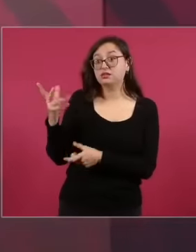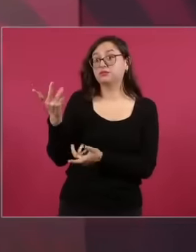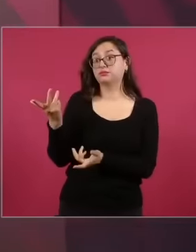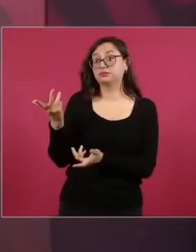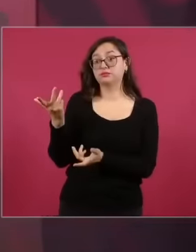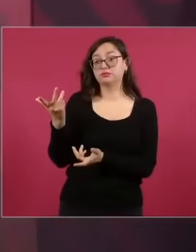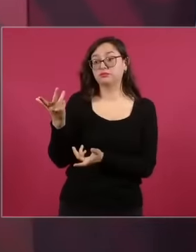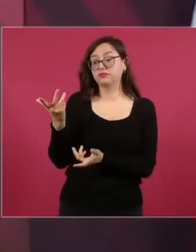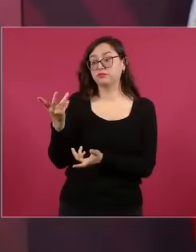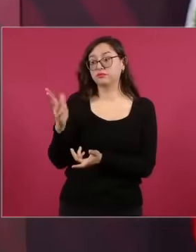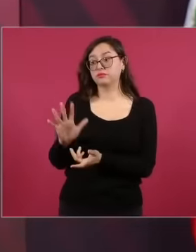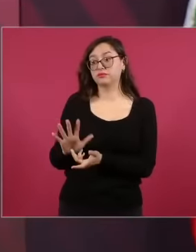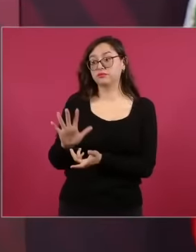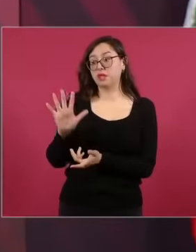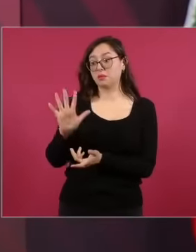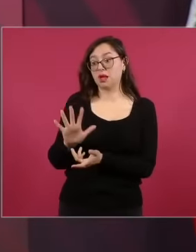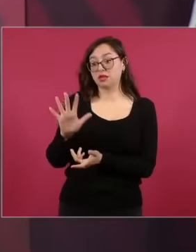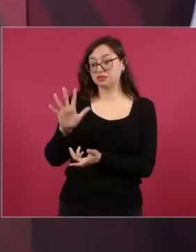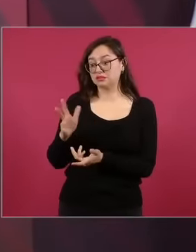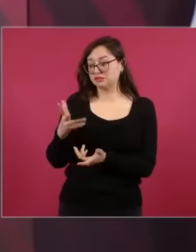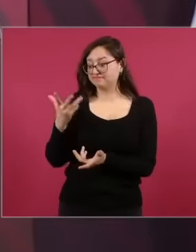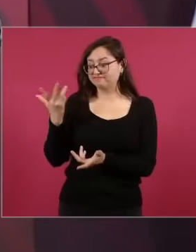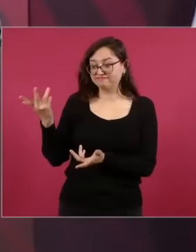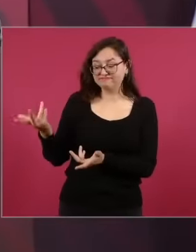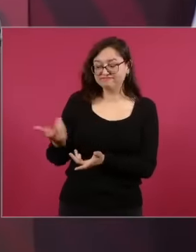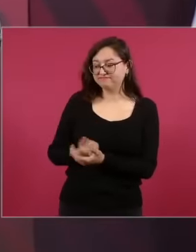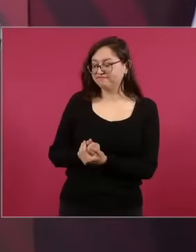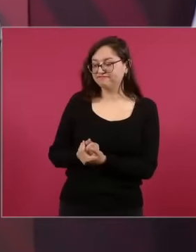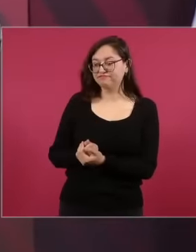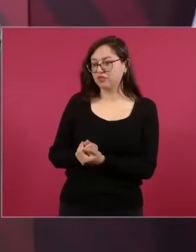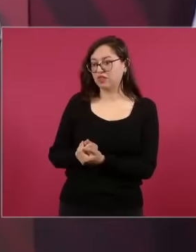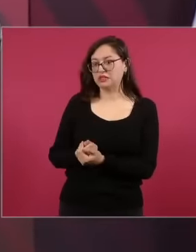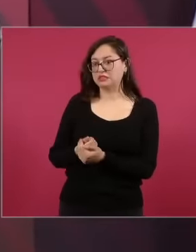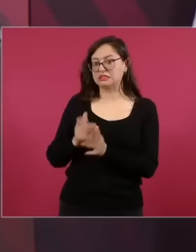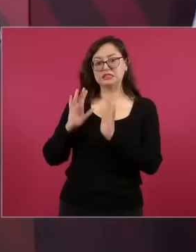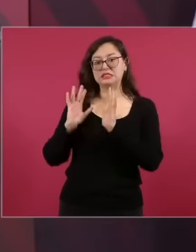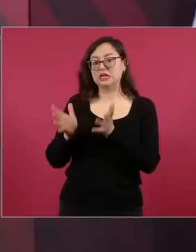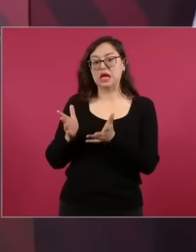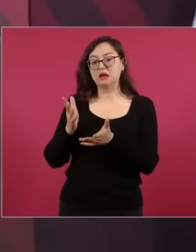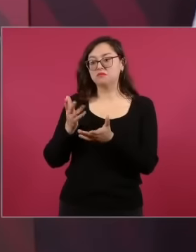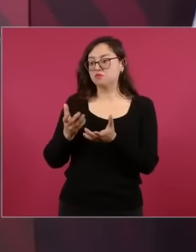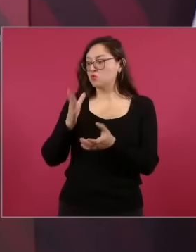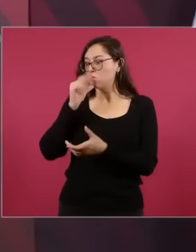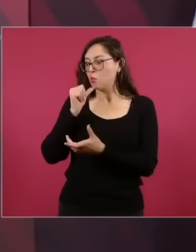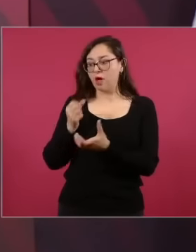quicksand swamp